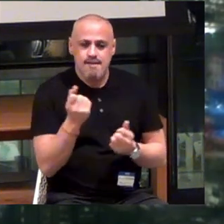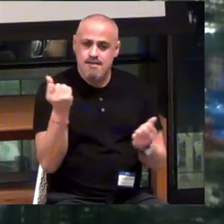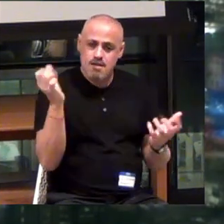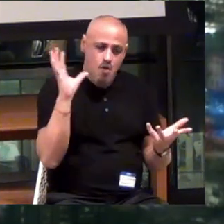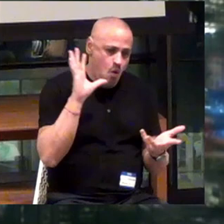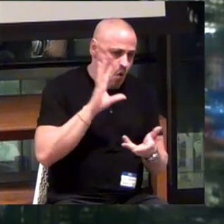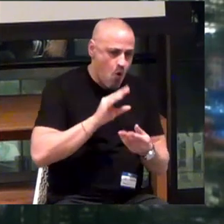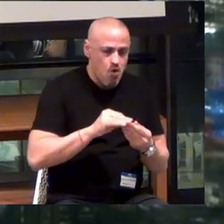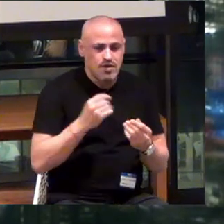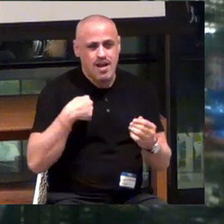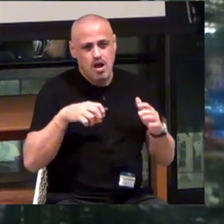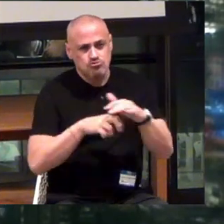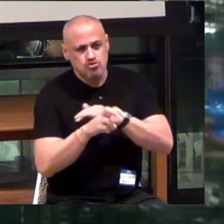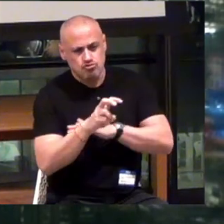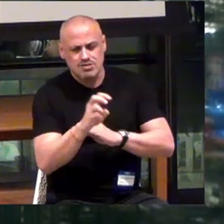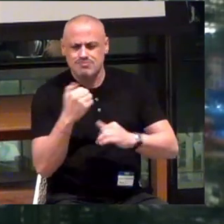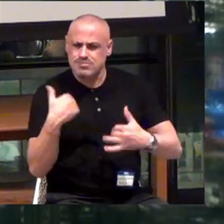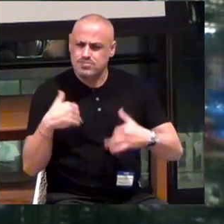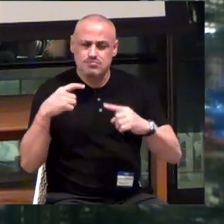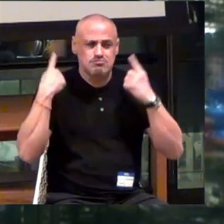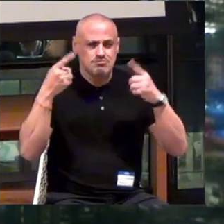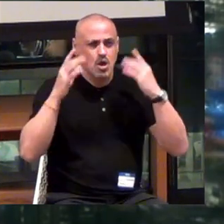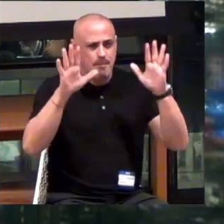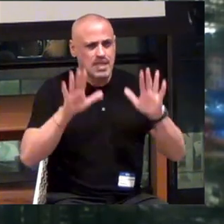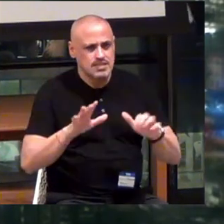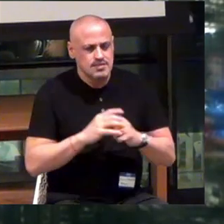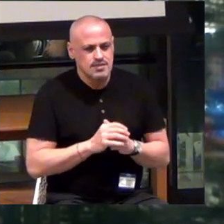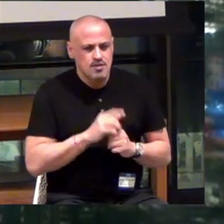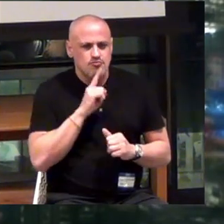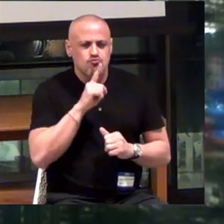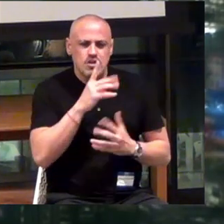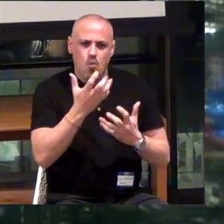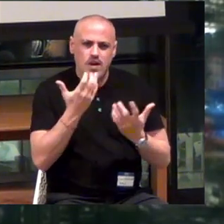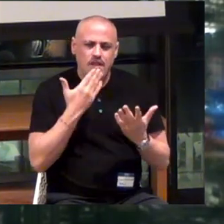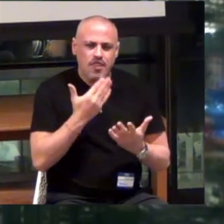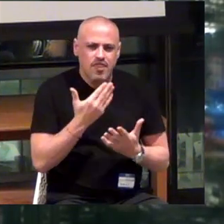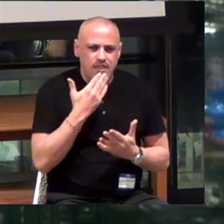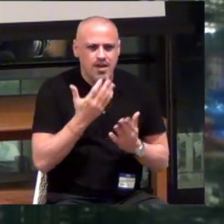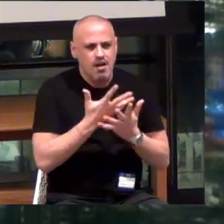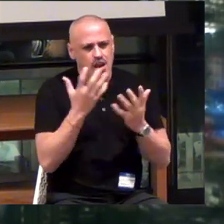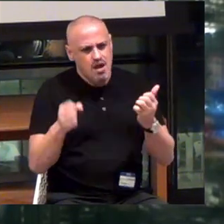Our journey has been pretty amazing. Really want to thank a lot of our supporters.